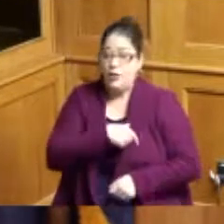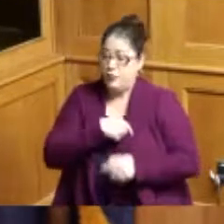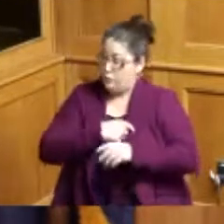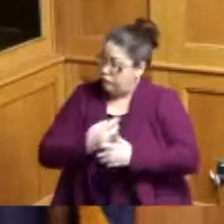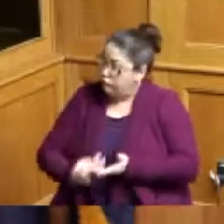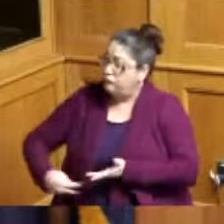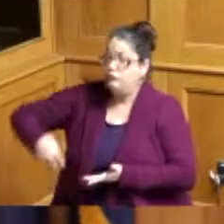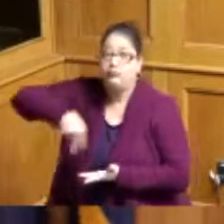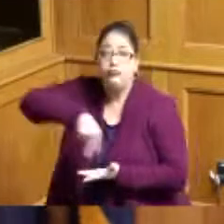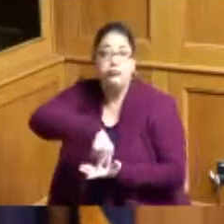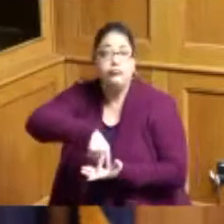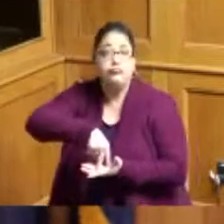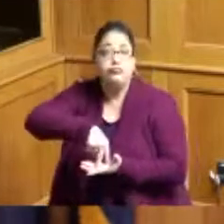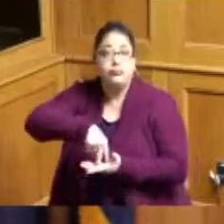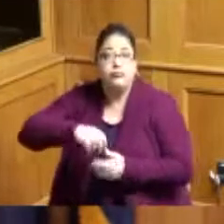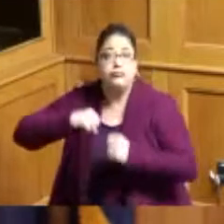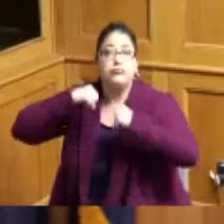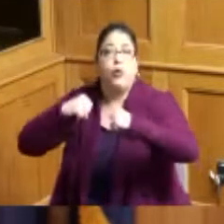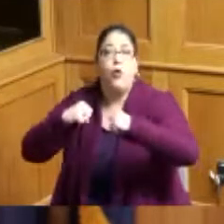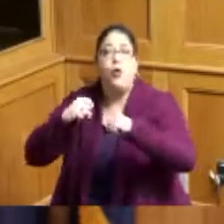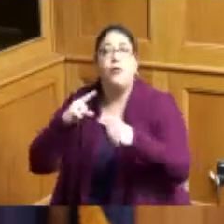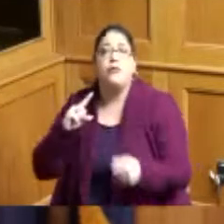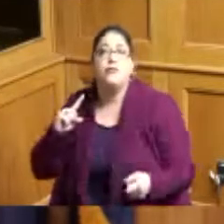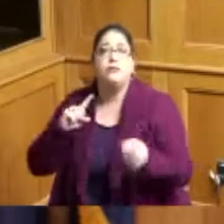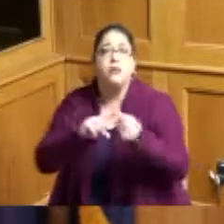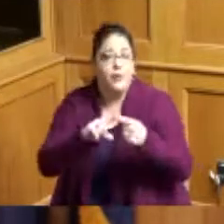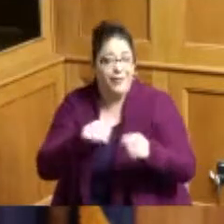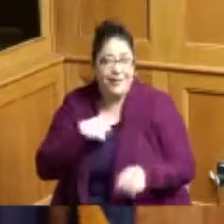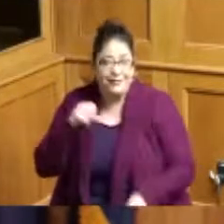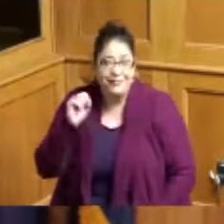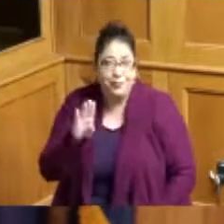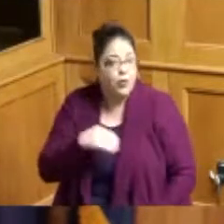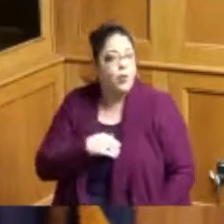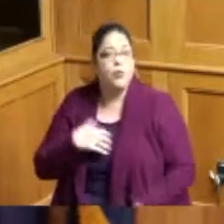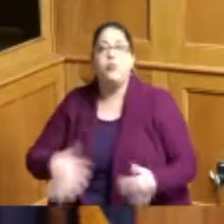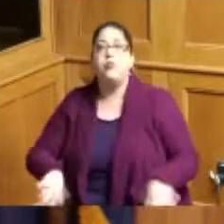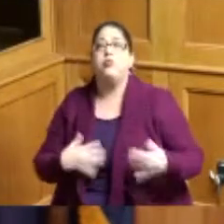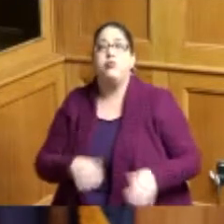couldn't make it and get all the way to the Super Bowl or something to definitely be commended to